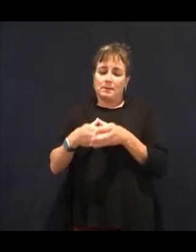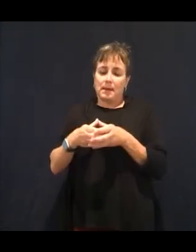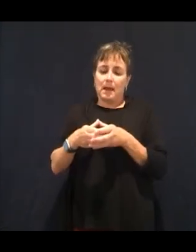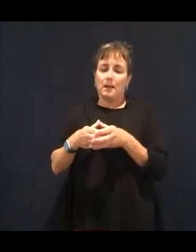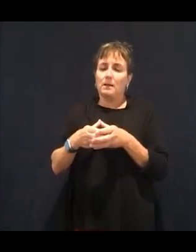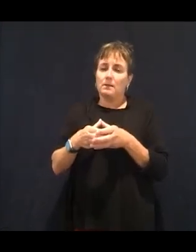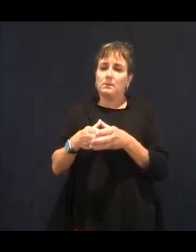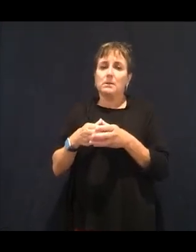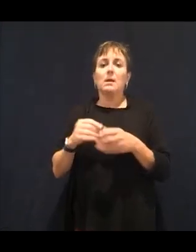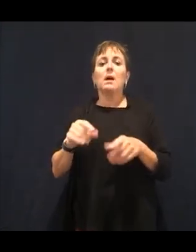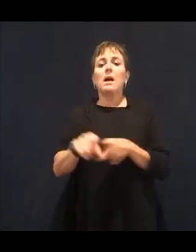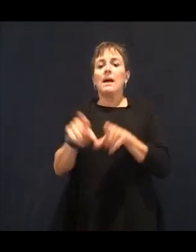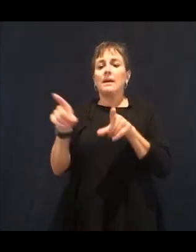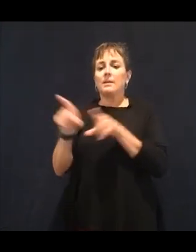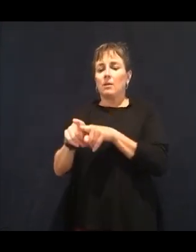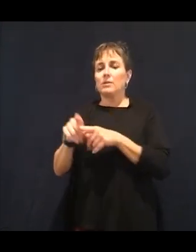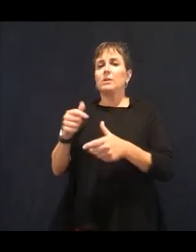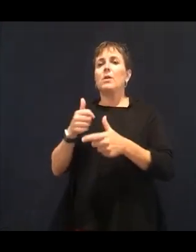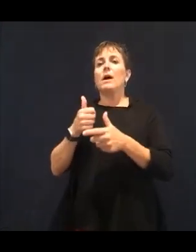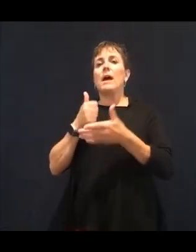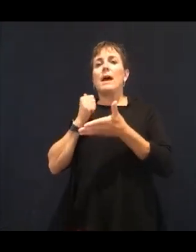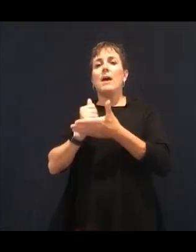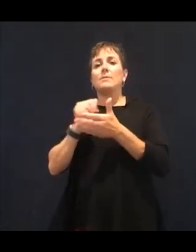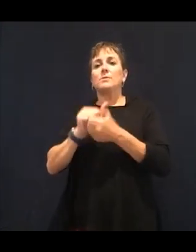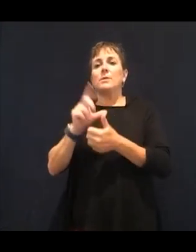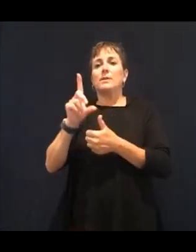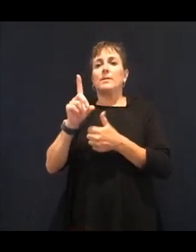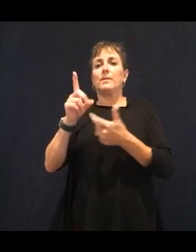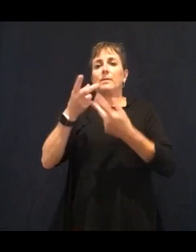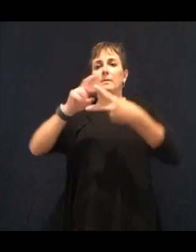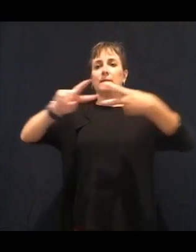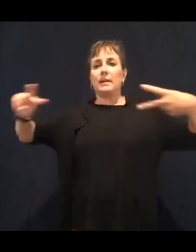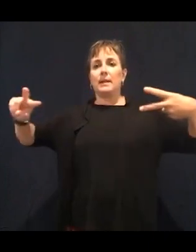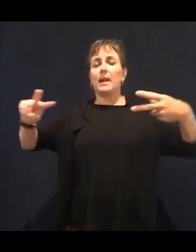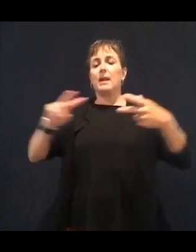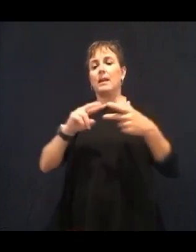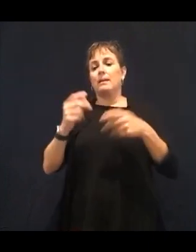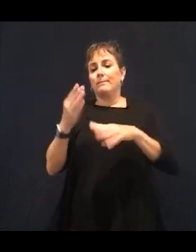And you find vitamin E in our nuts, in our seeds.